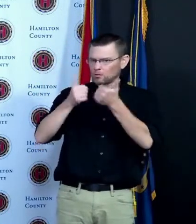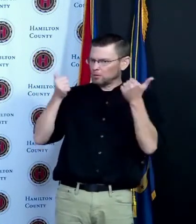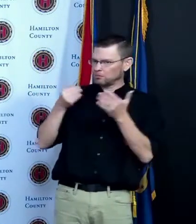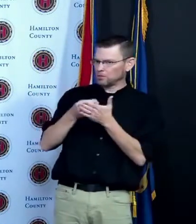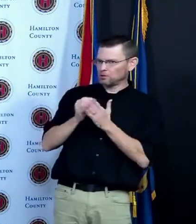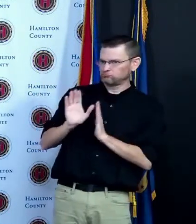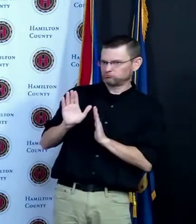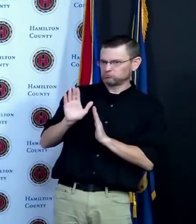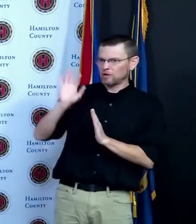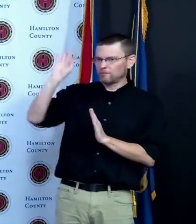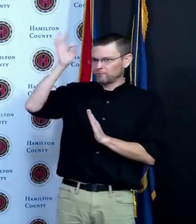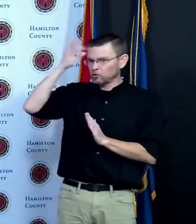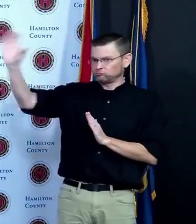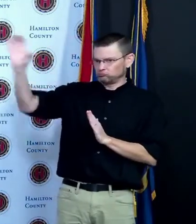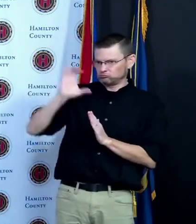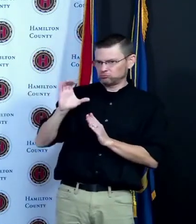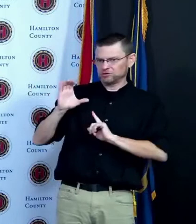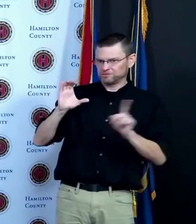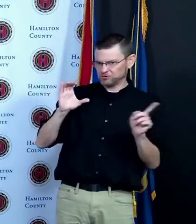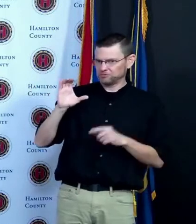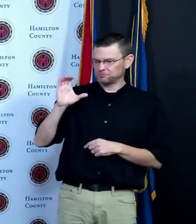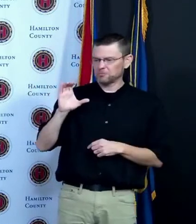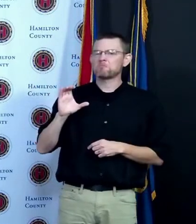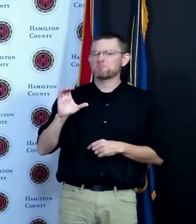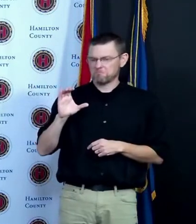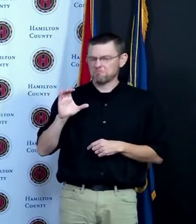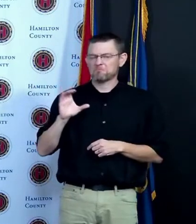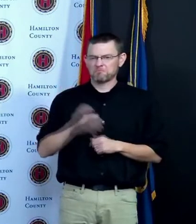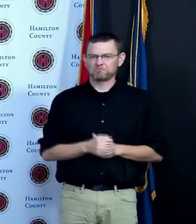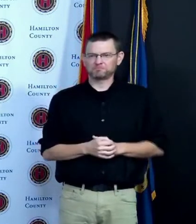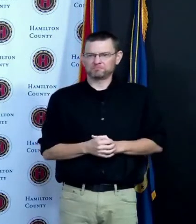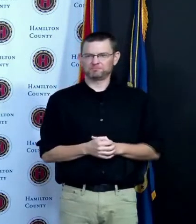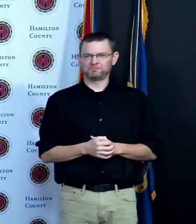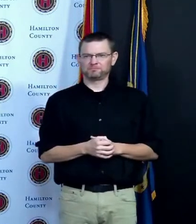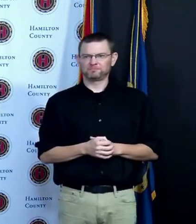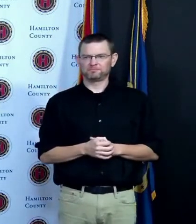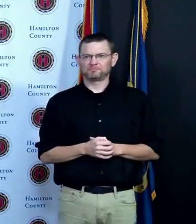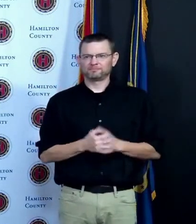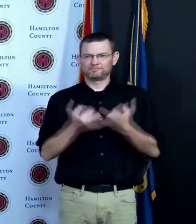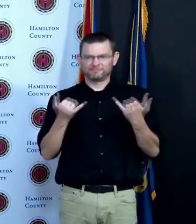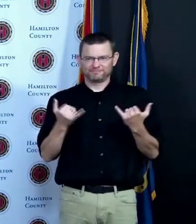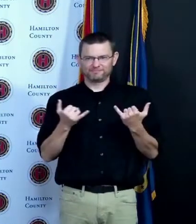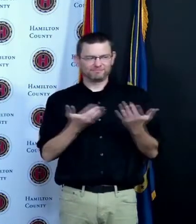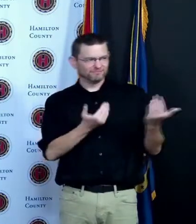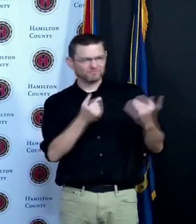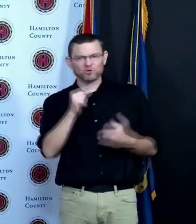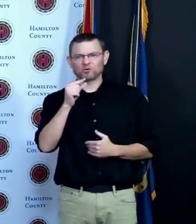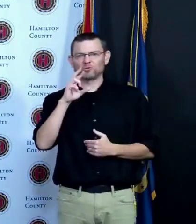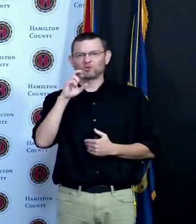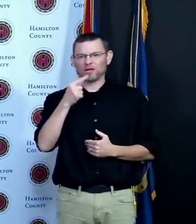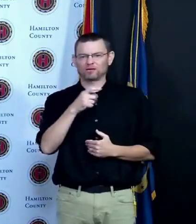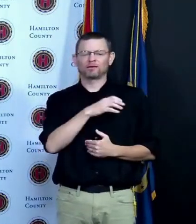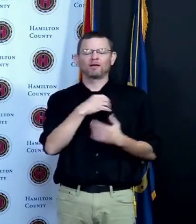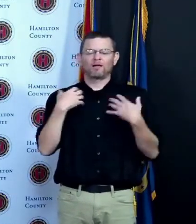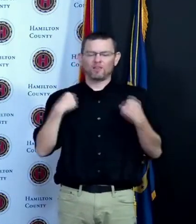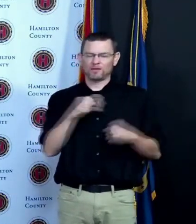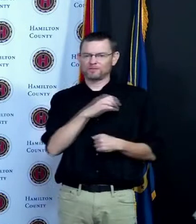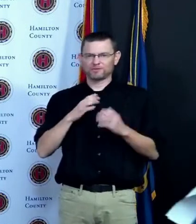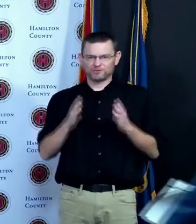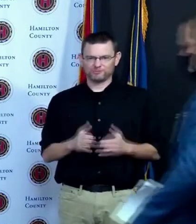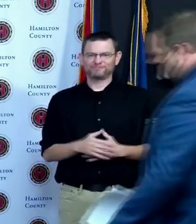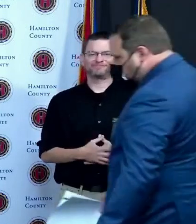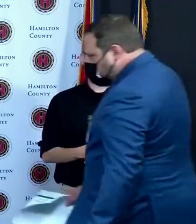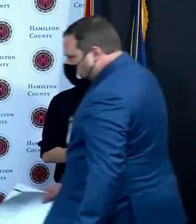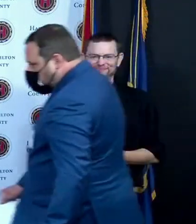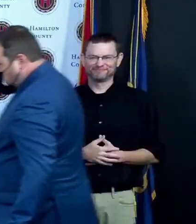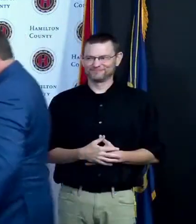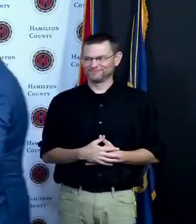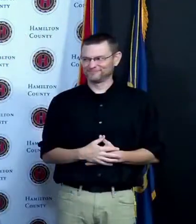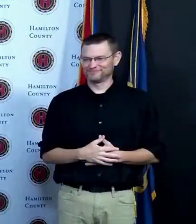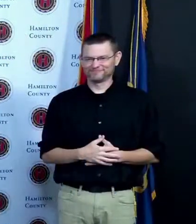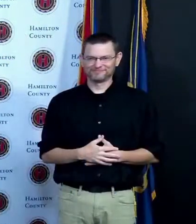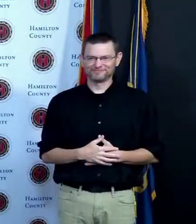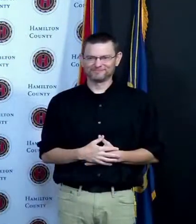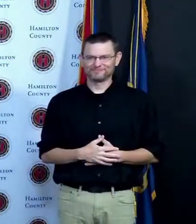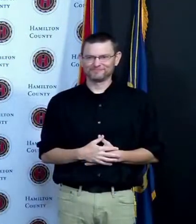we are going to turn to Greg Kesterman for the update from Hamilton County Public Health